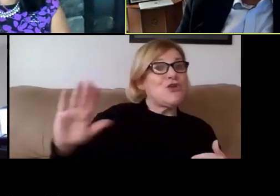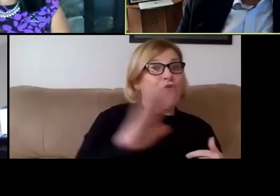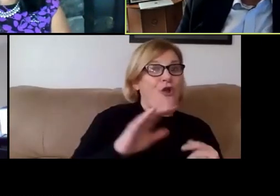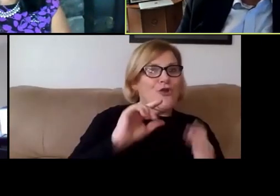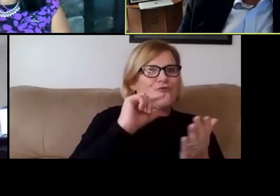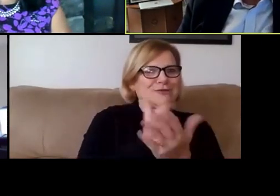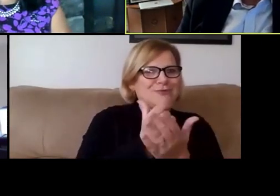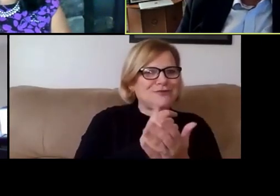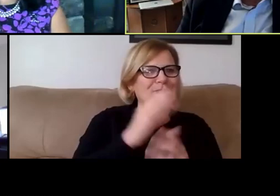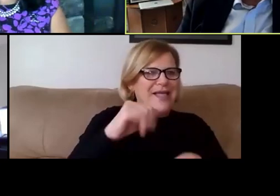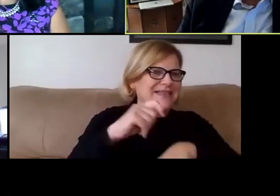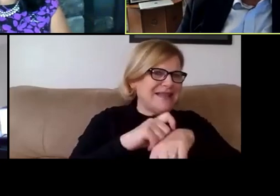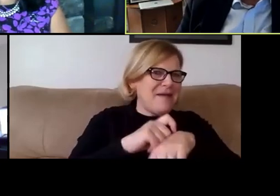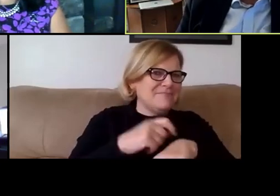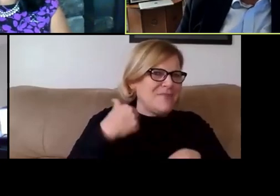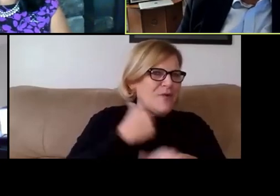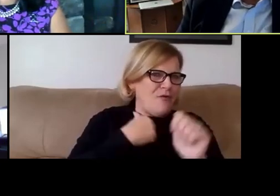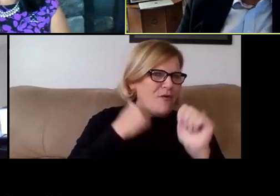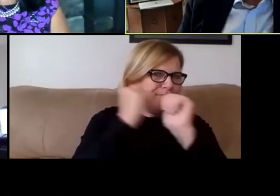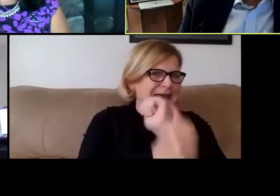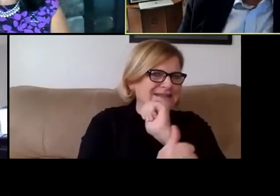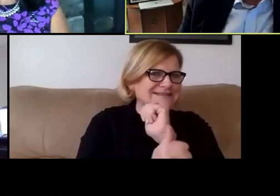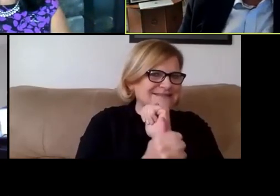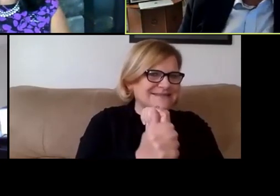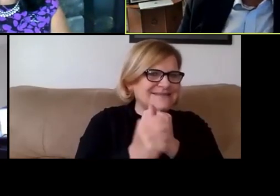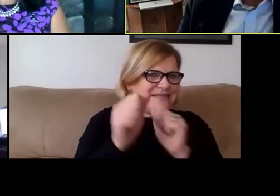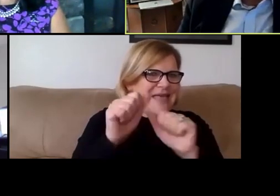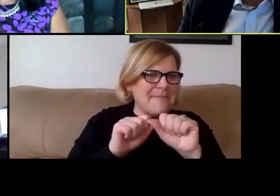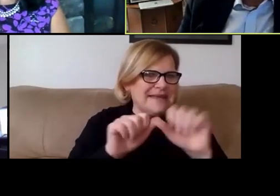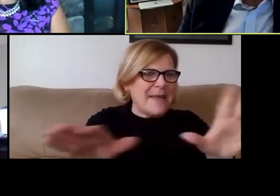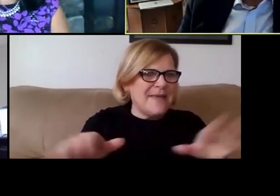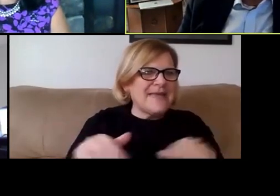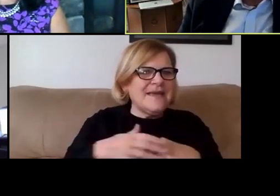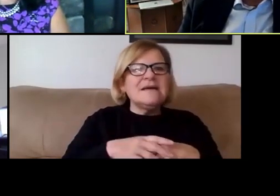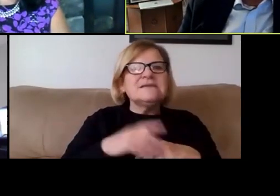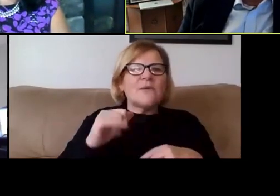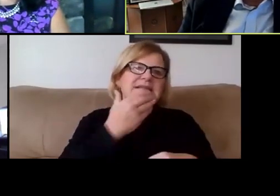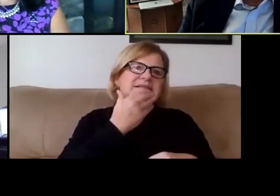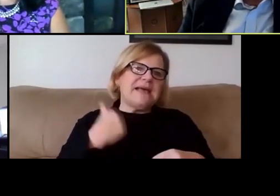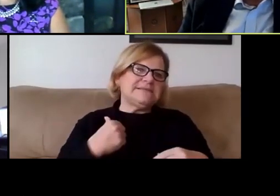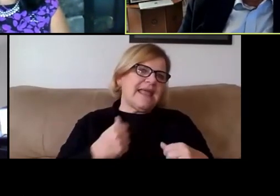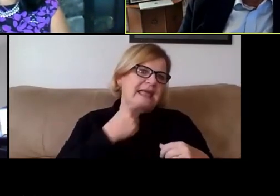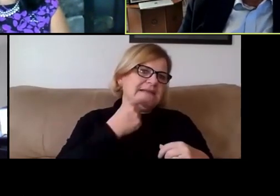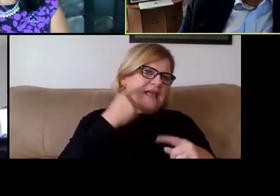by the time we are past the pandemic. So that's the best that I can say for right now.